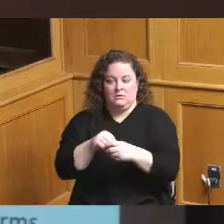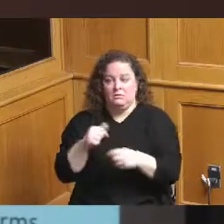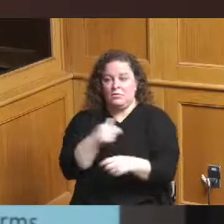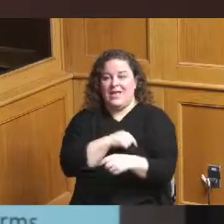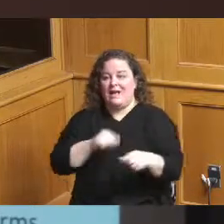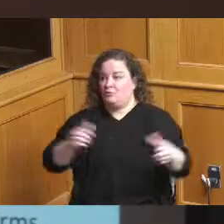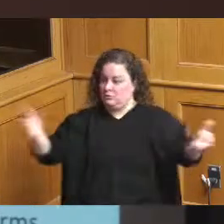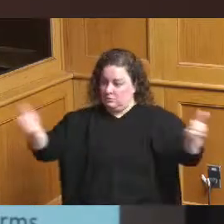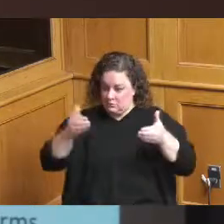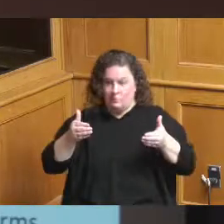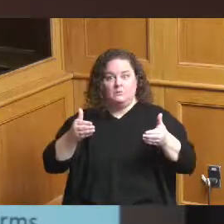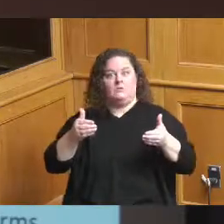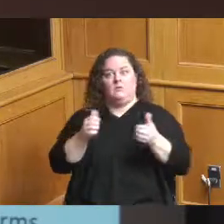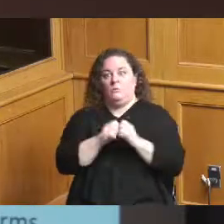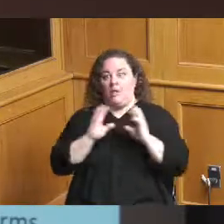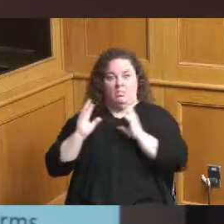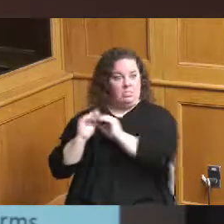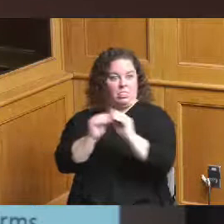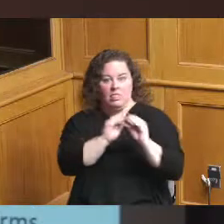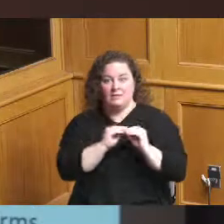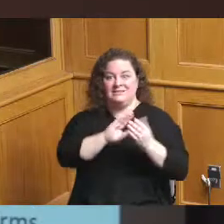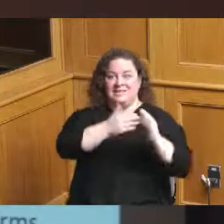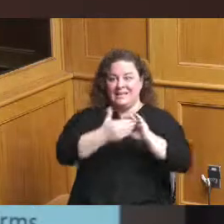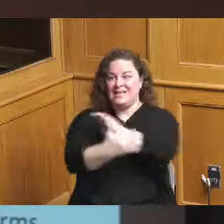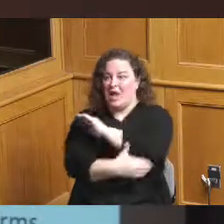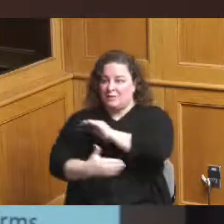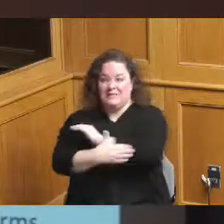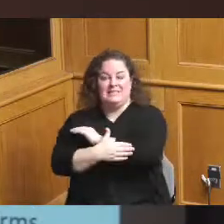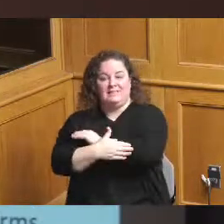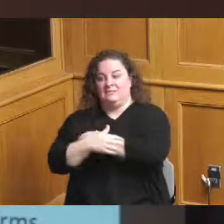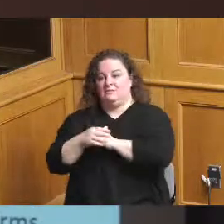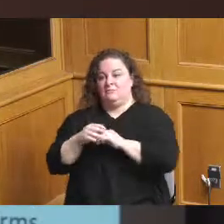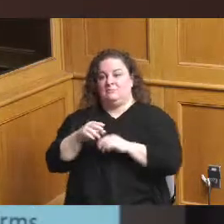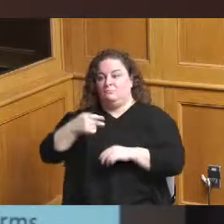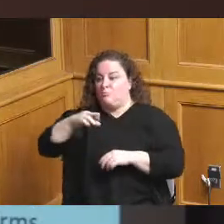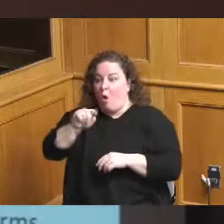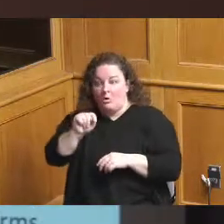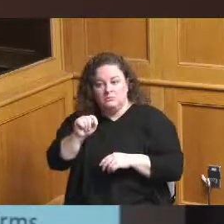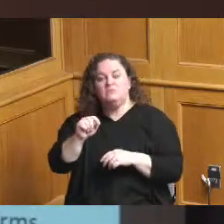county the port and the convention facilities authority in order to spend any money or move